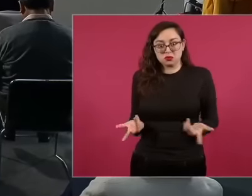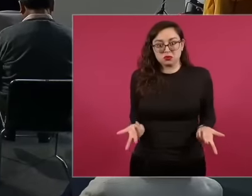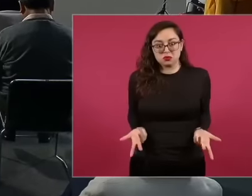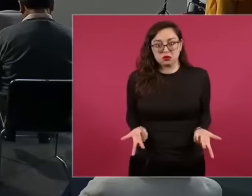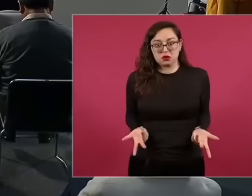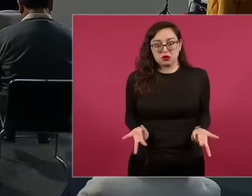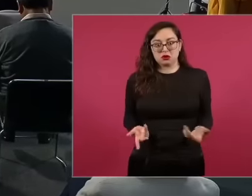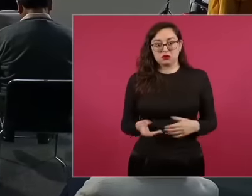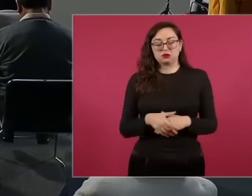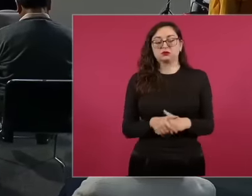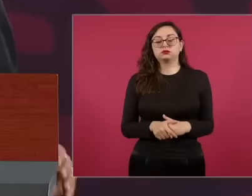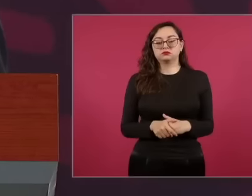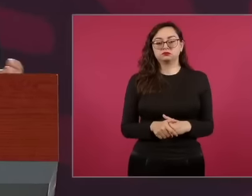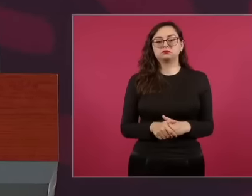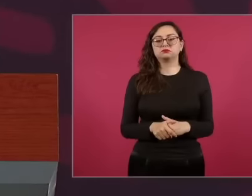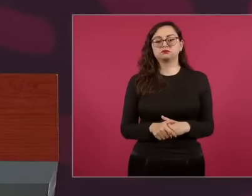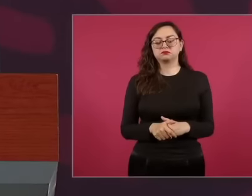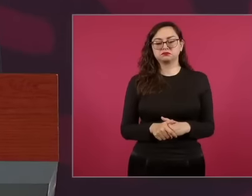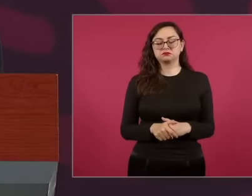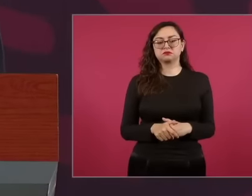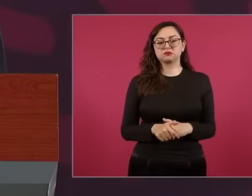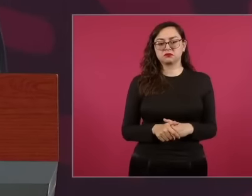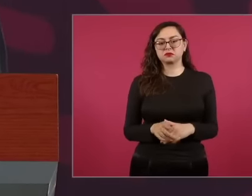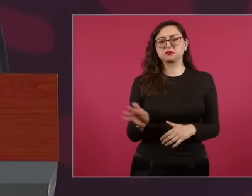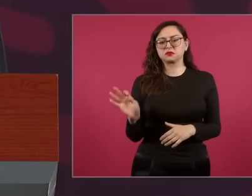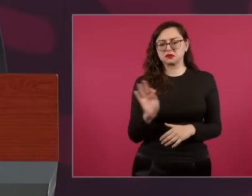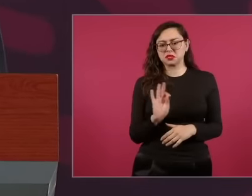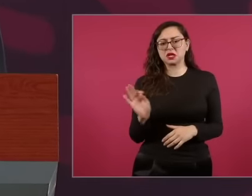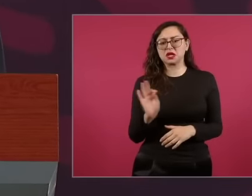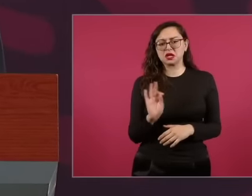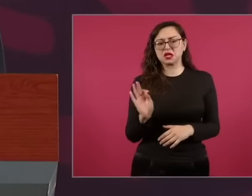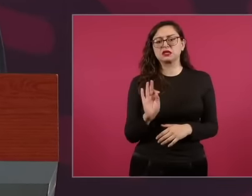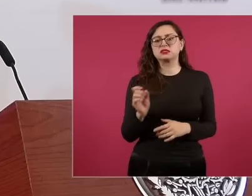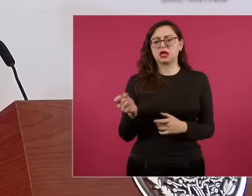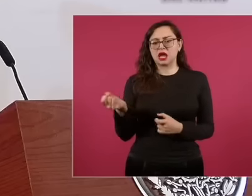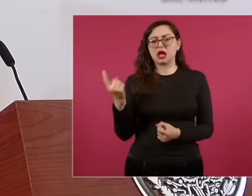to dismiss him, it could be that there is someone left and that they are still fighting for